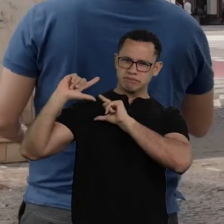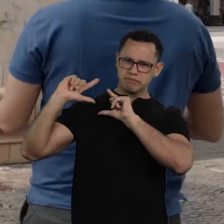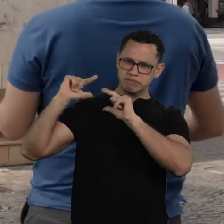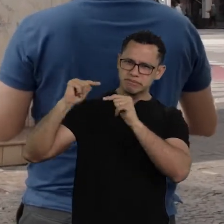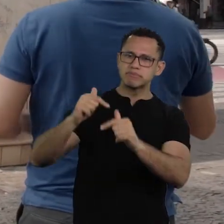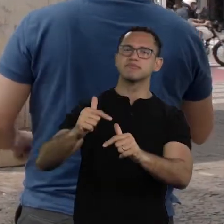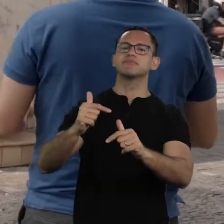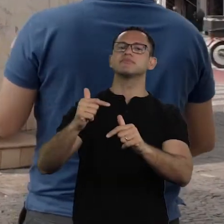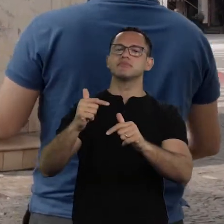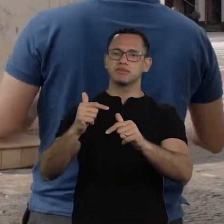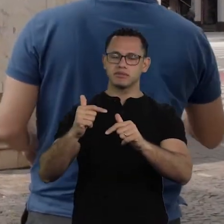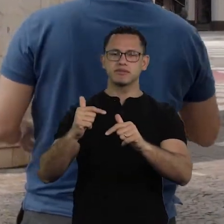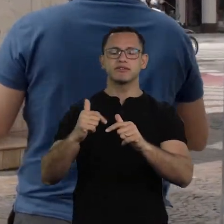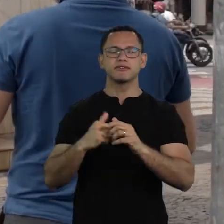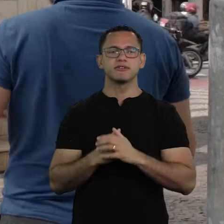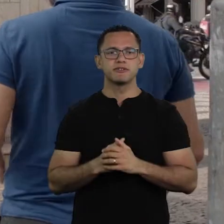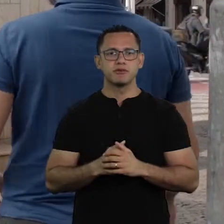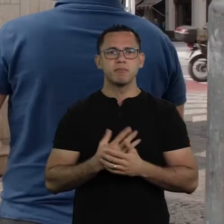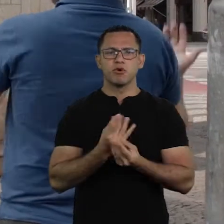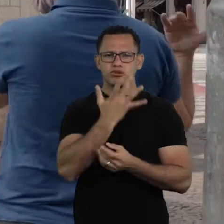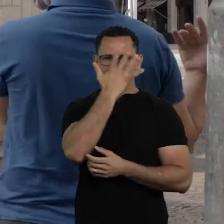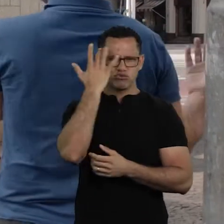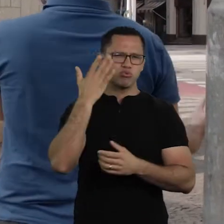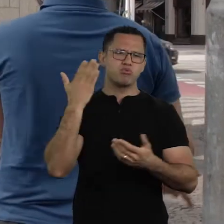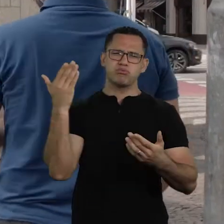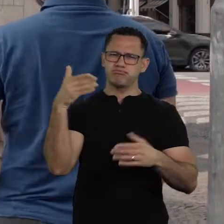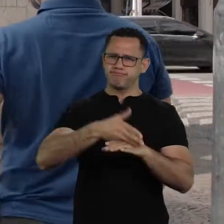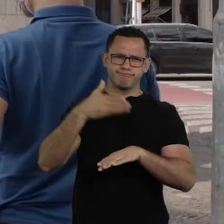a place of resistances and many resistances were here.